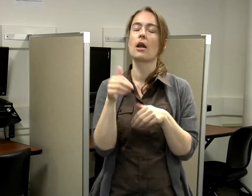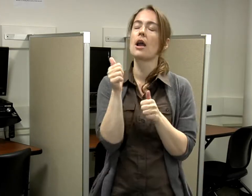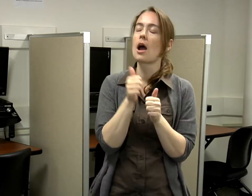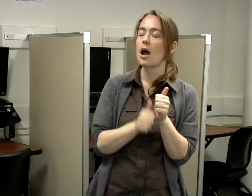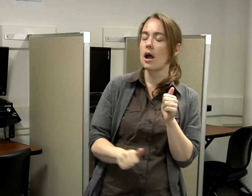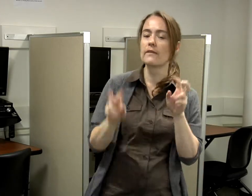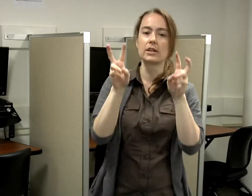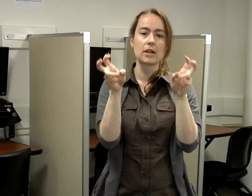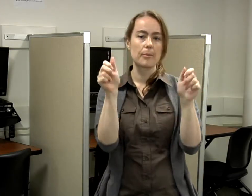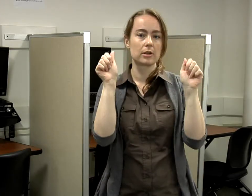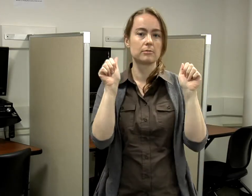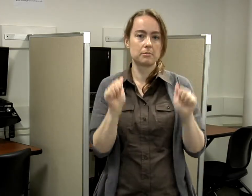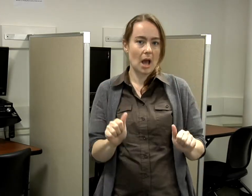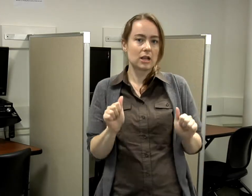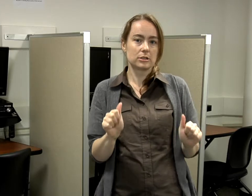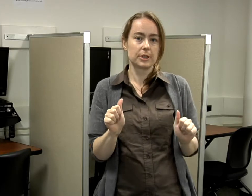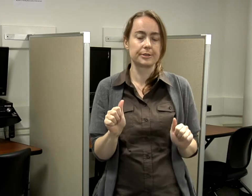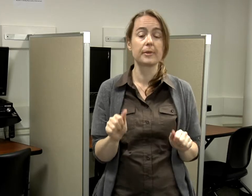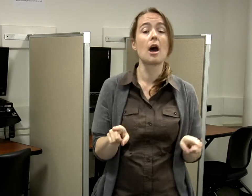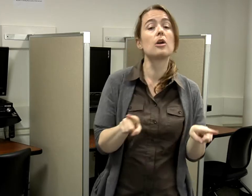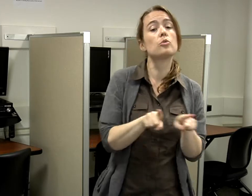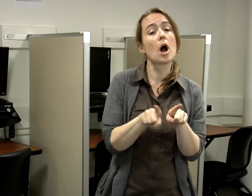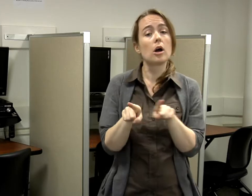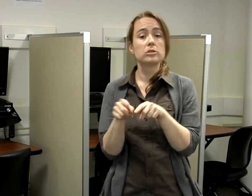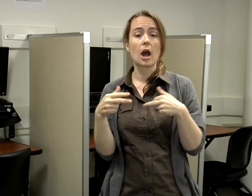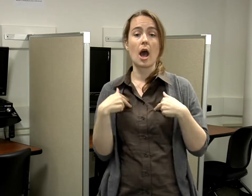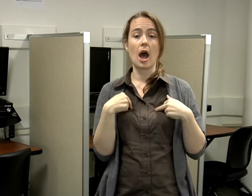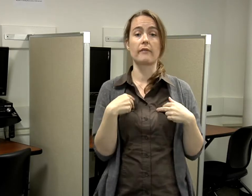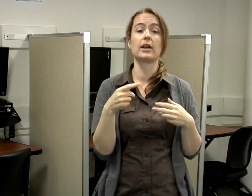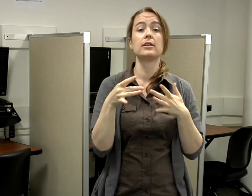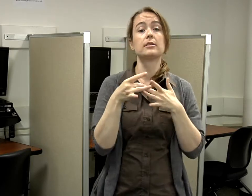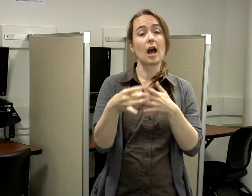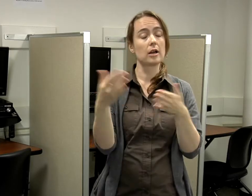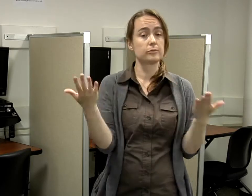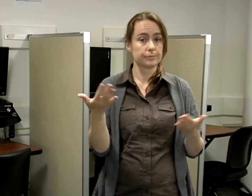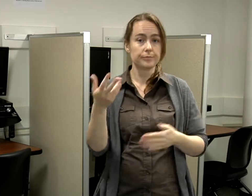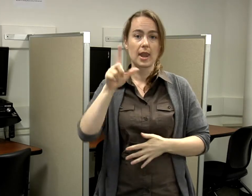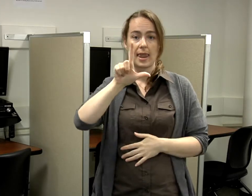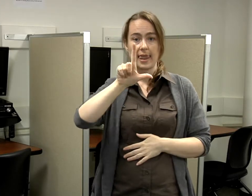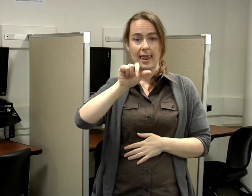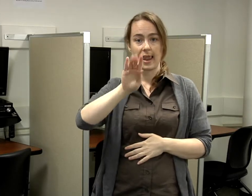on every topic possible. We also have LibGuides, which are created